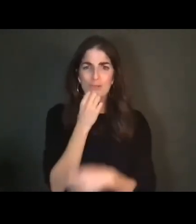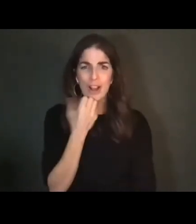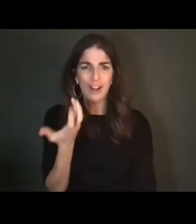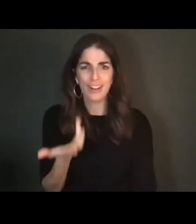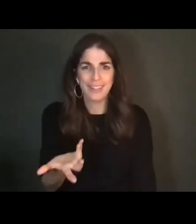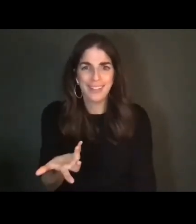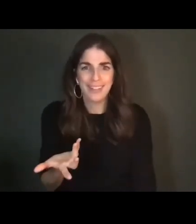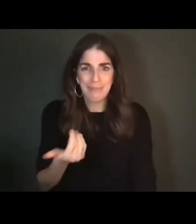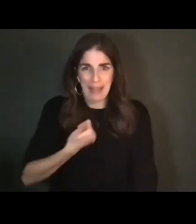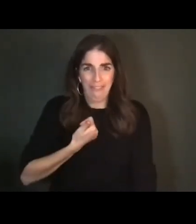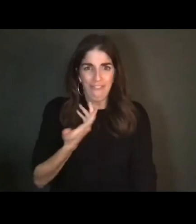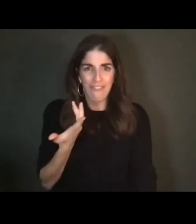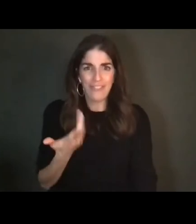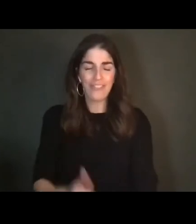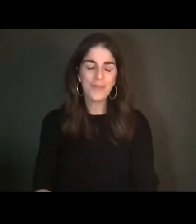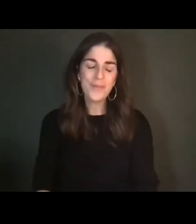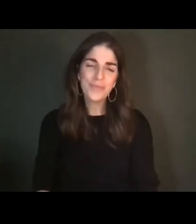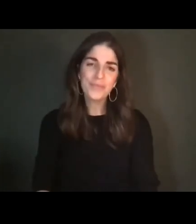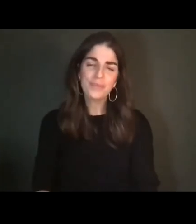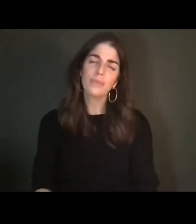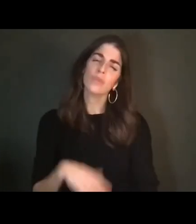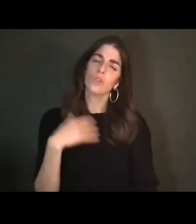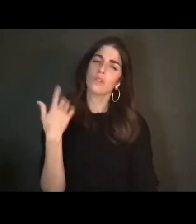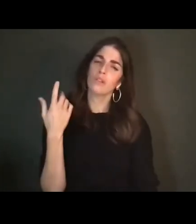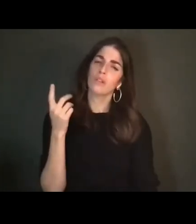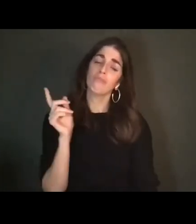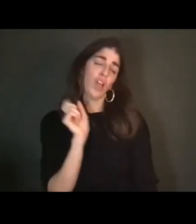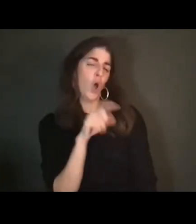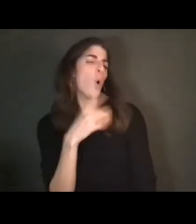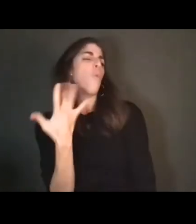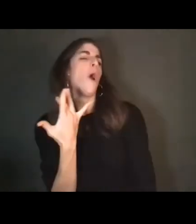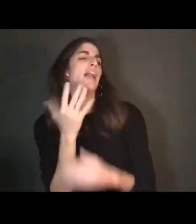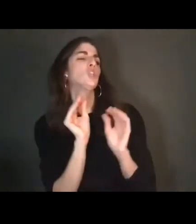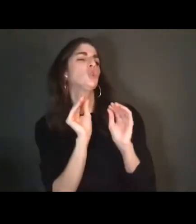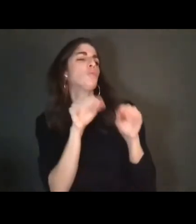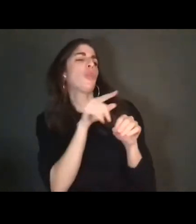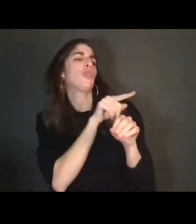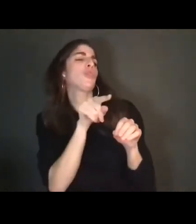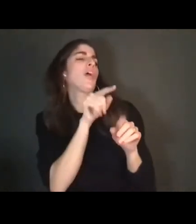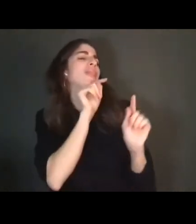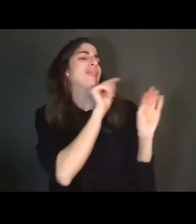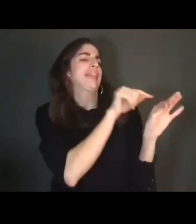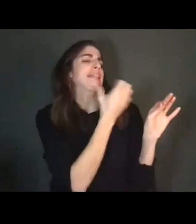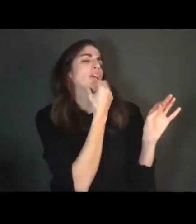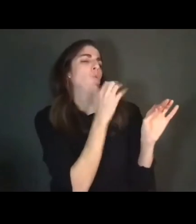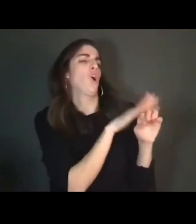to do, ultimately. "Why did you put those ones on? Why didn't you put these ones on?"